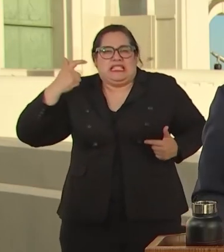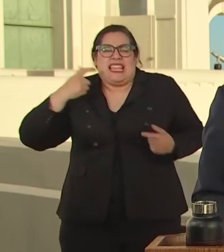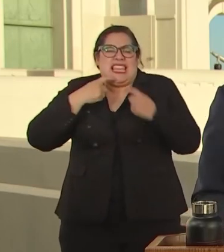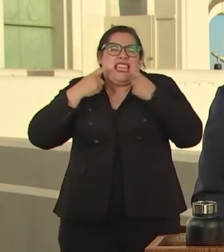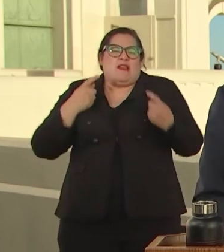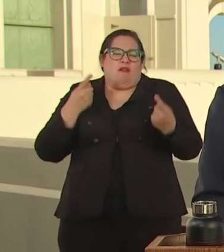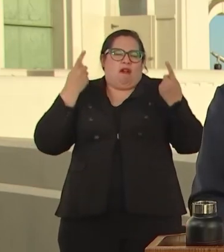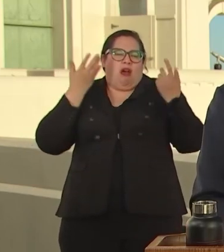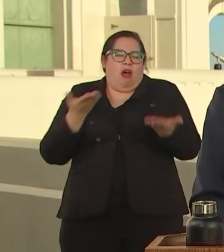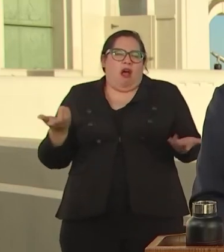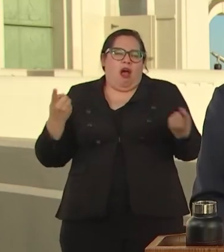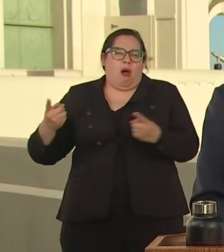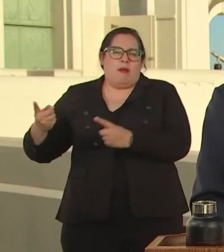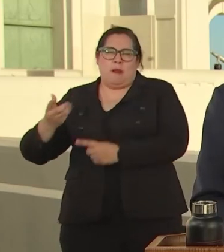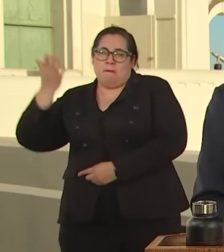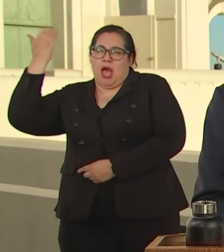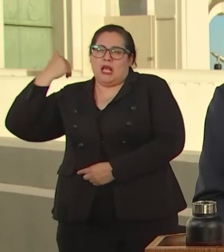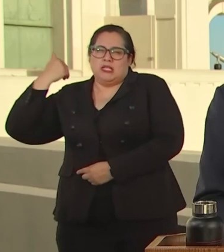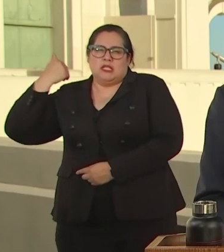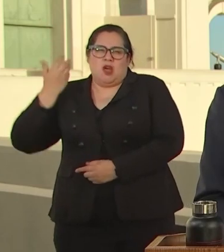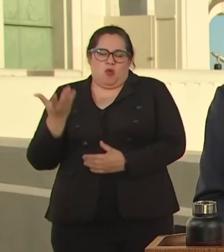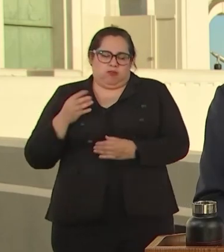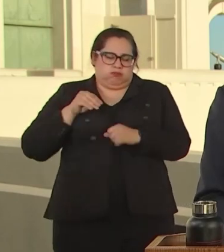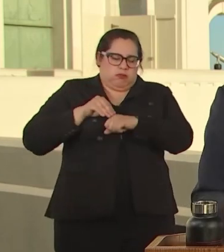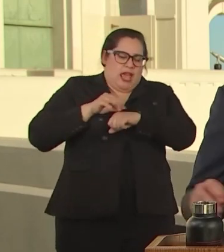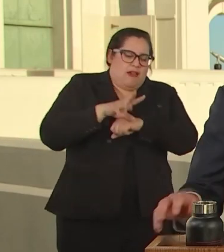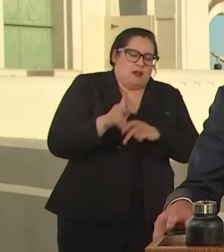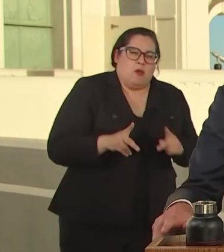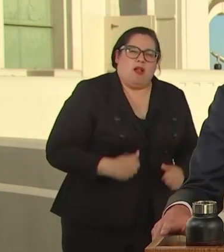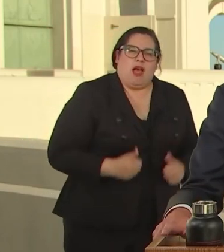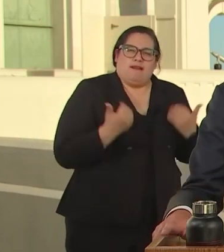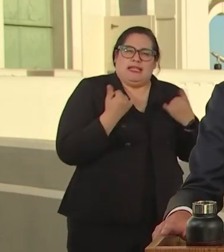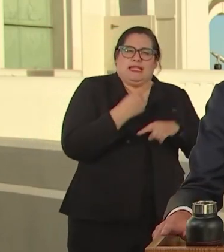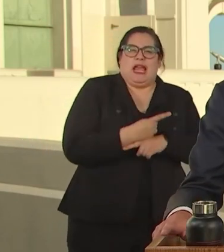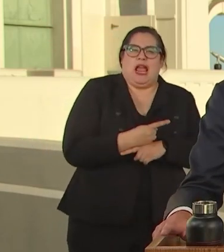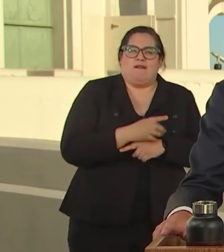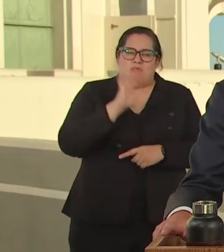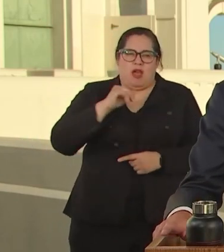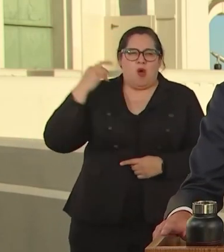SO WE DON'T FORGET. TO THAT END I'M GOING TO NAME A